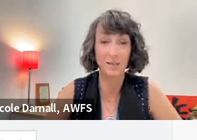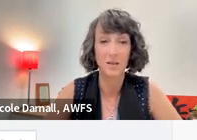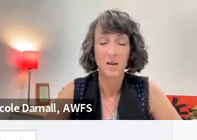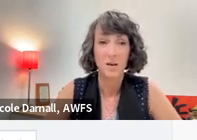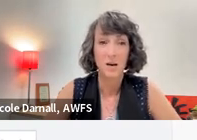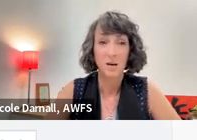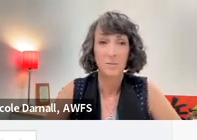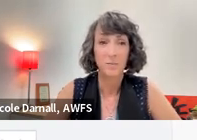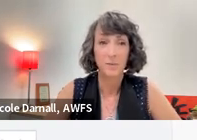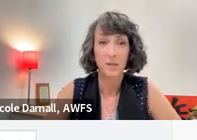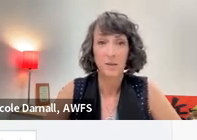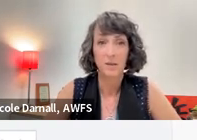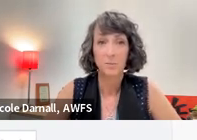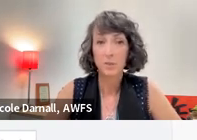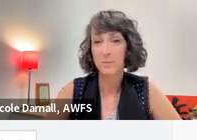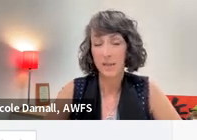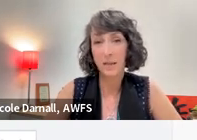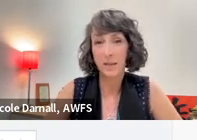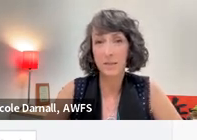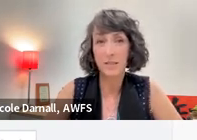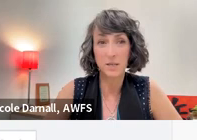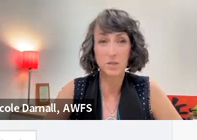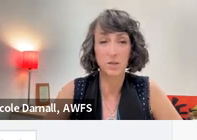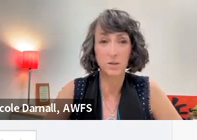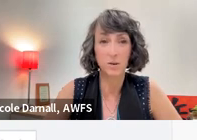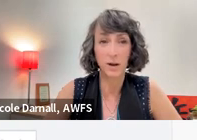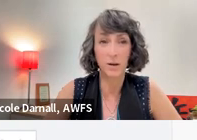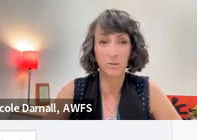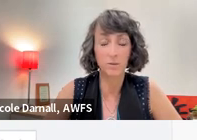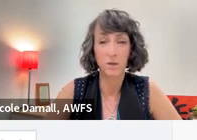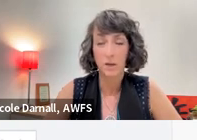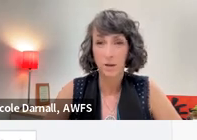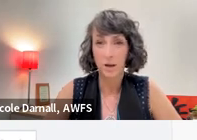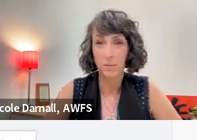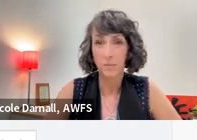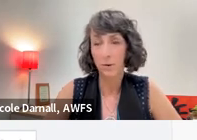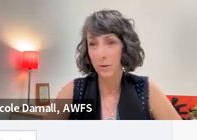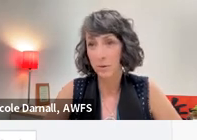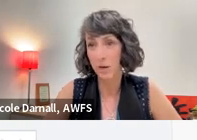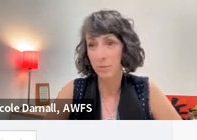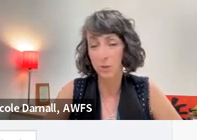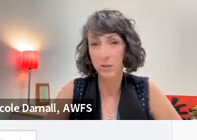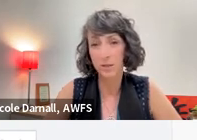And put some dedicated attention around those opportunities?